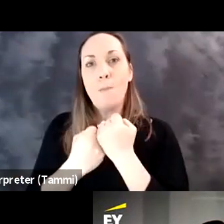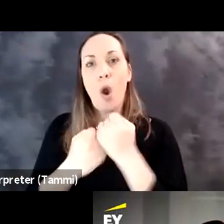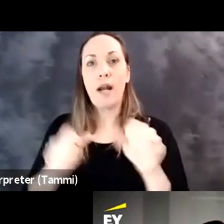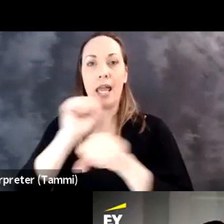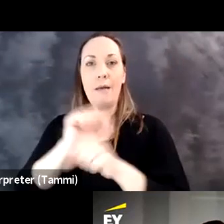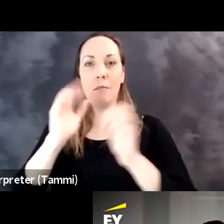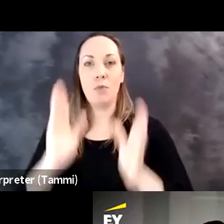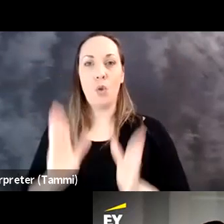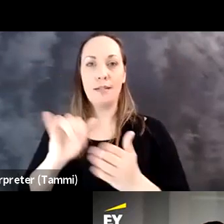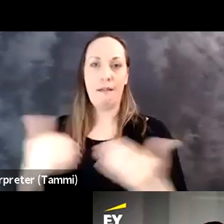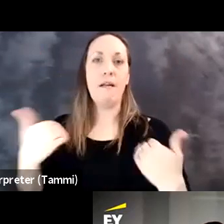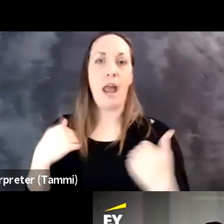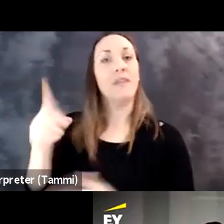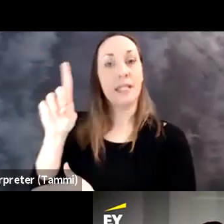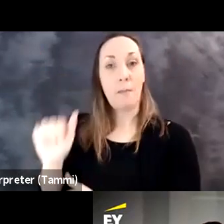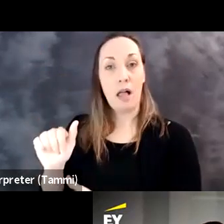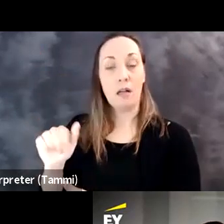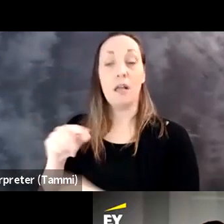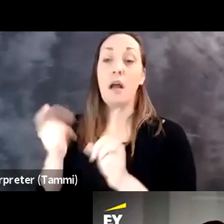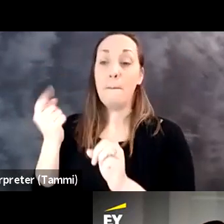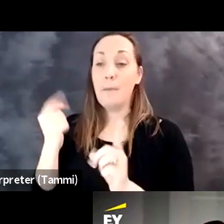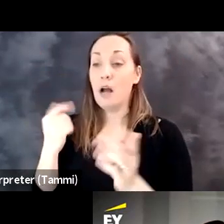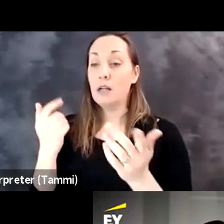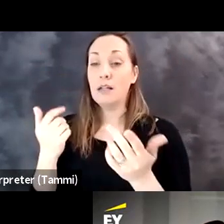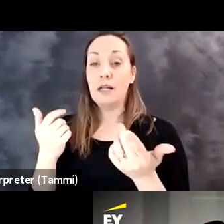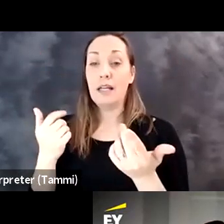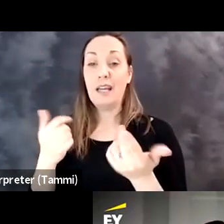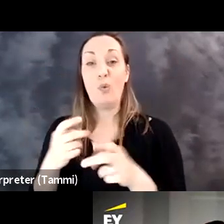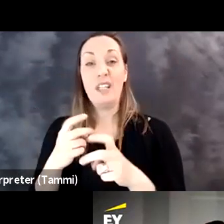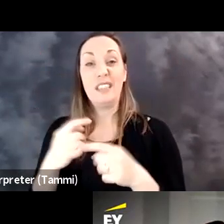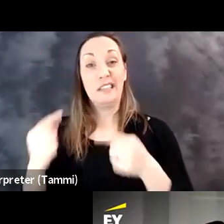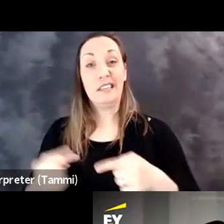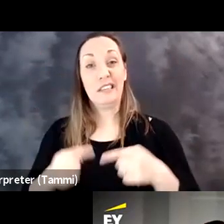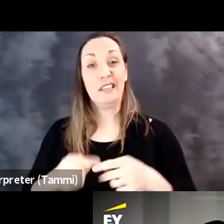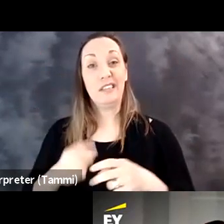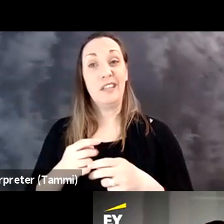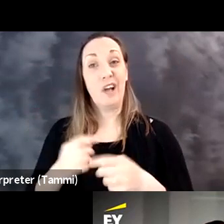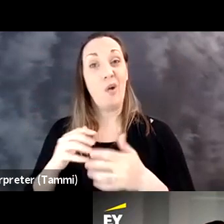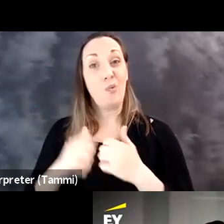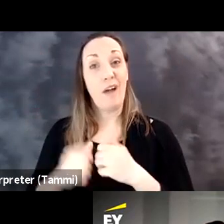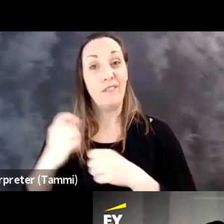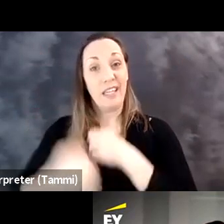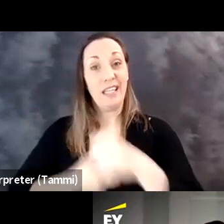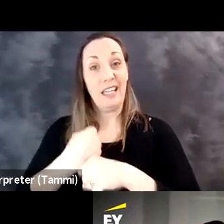and that out of the box thinking to